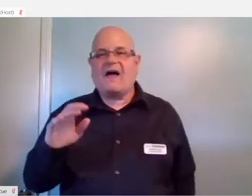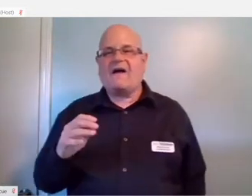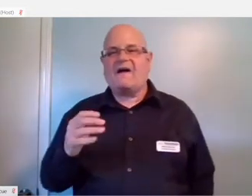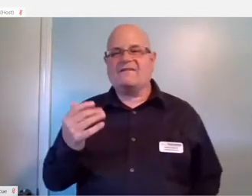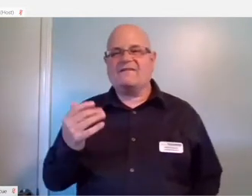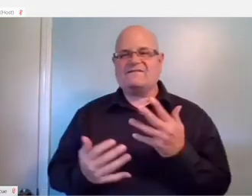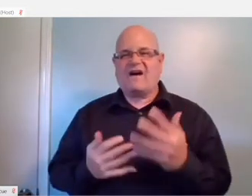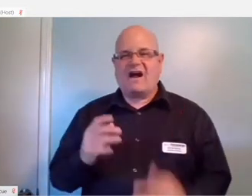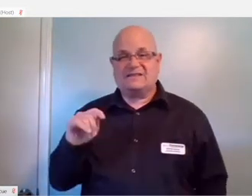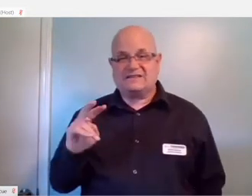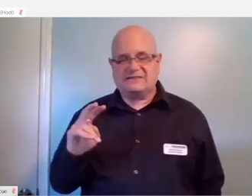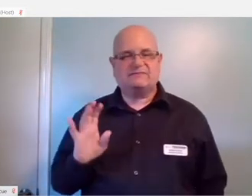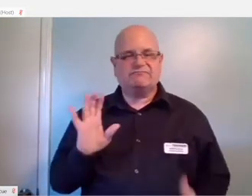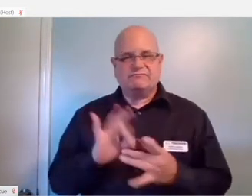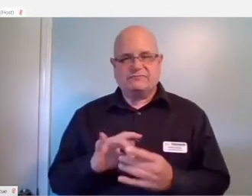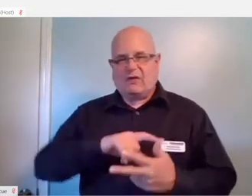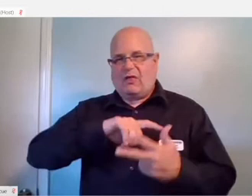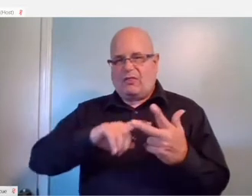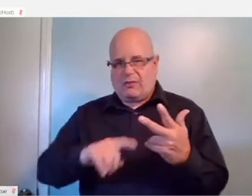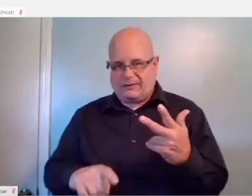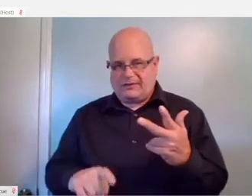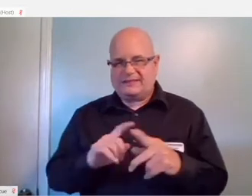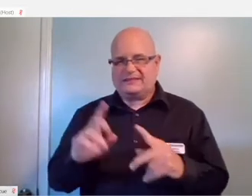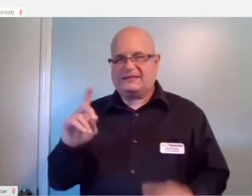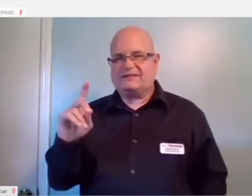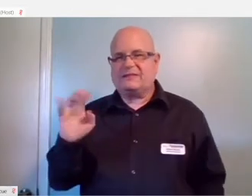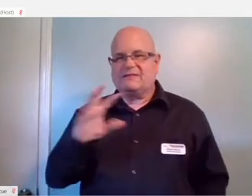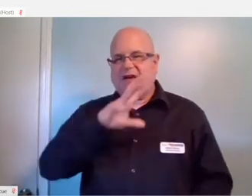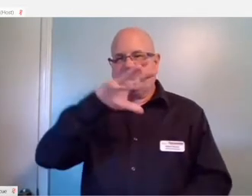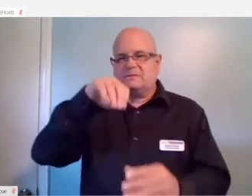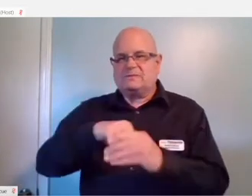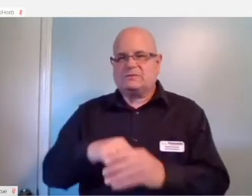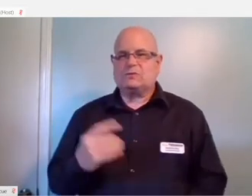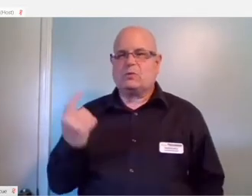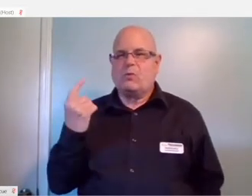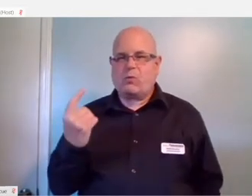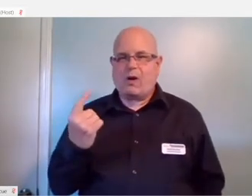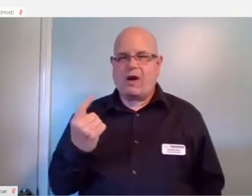It combines all three of the devices into one little box. It's really cool.